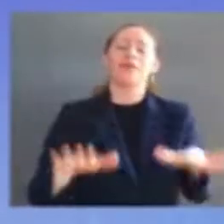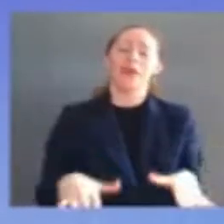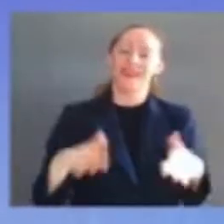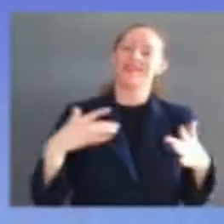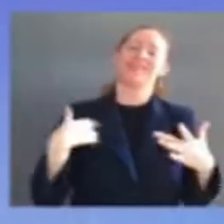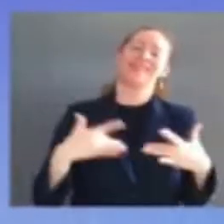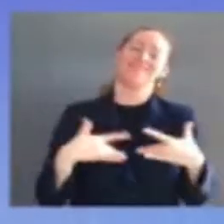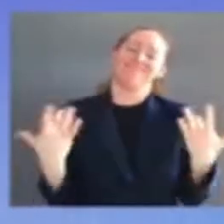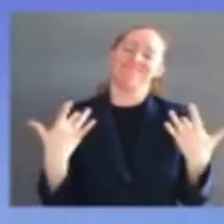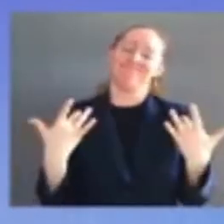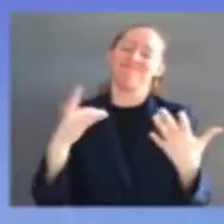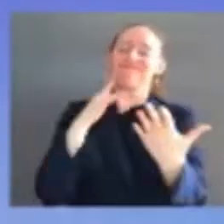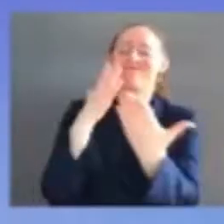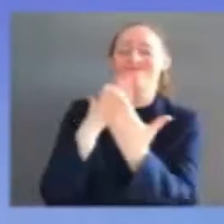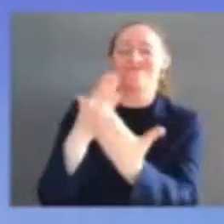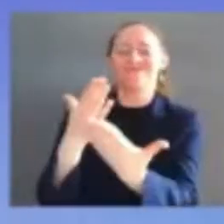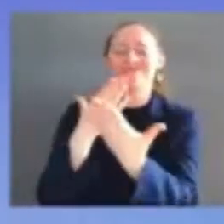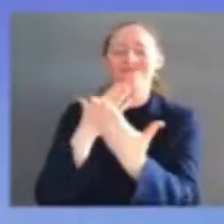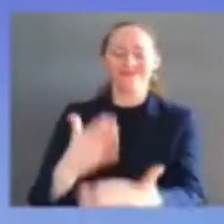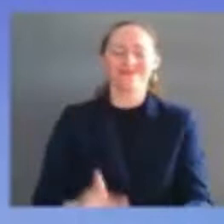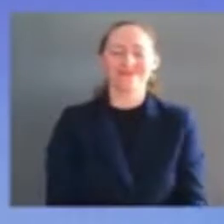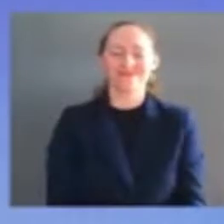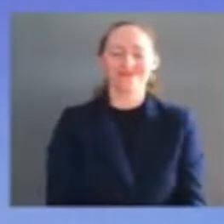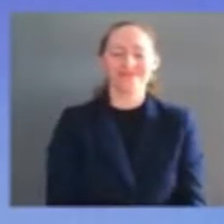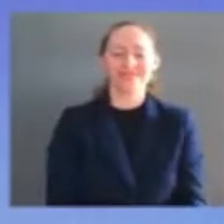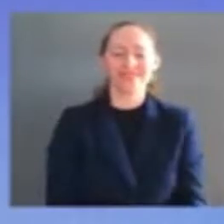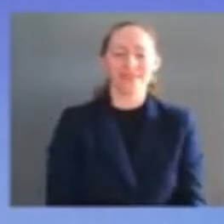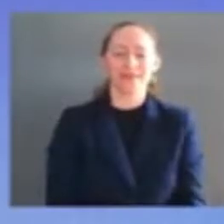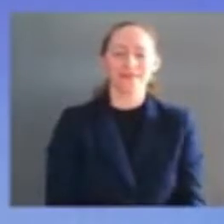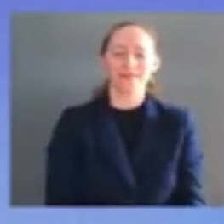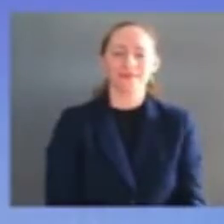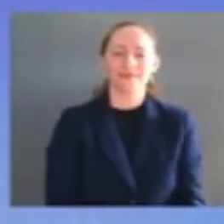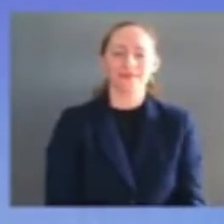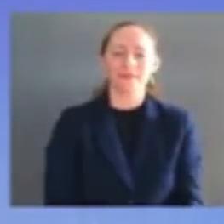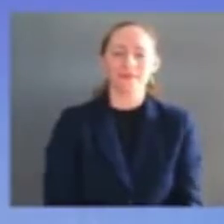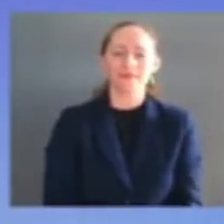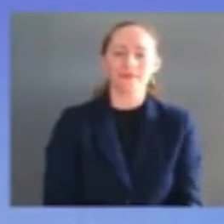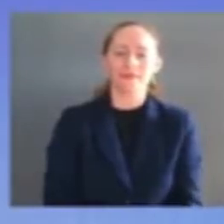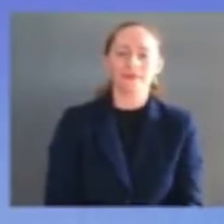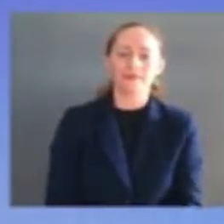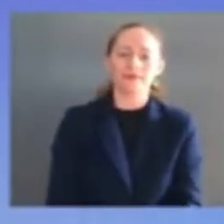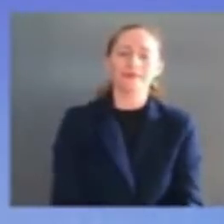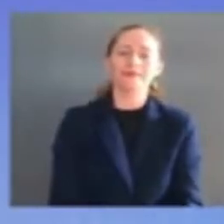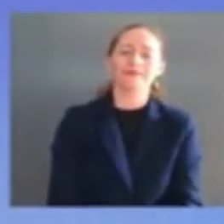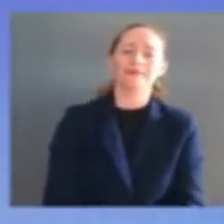significant for me during this past decade of my service as a federal judge and of course